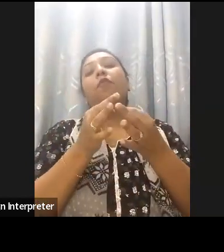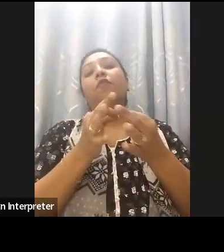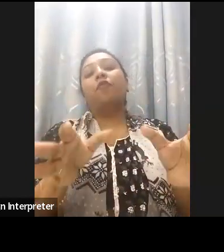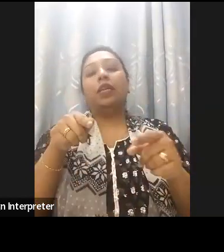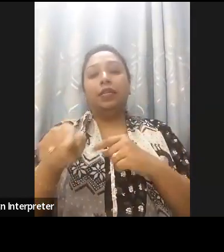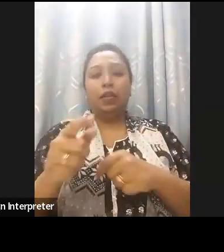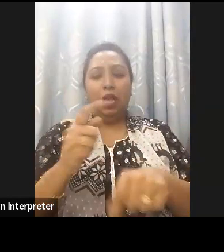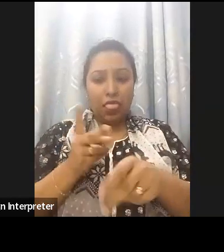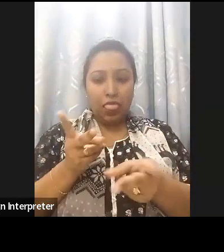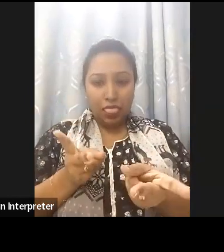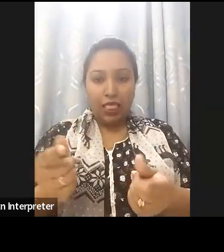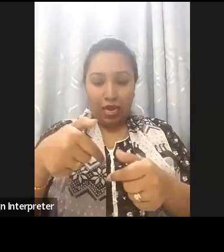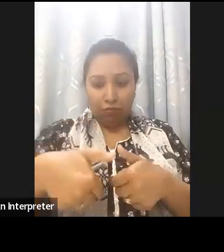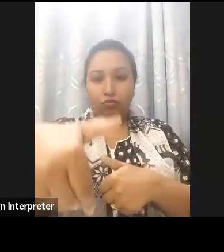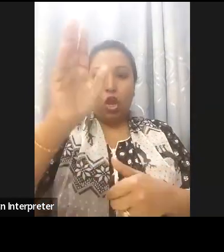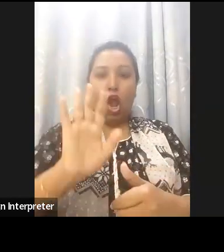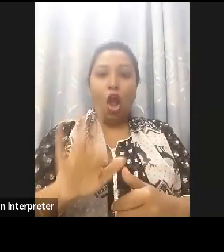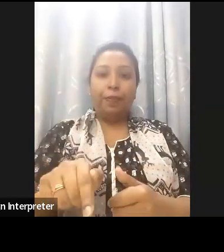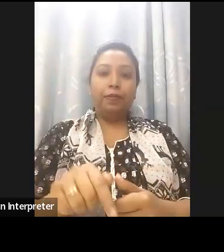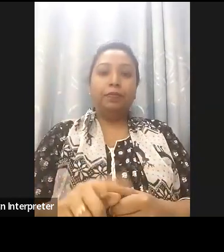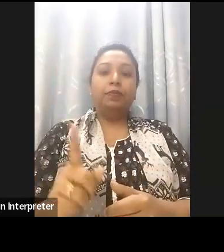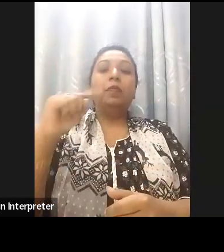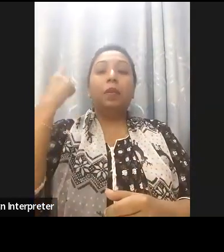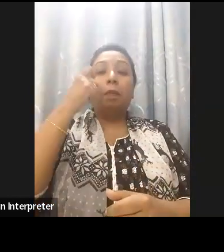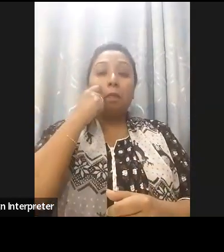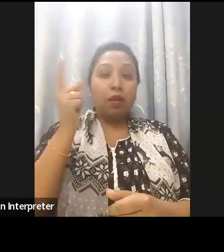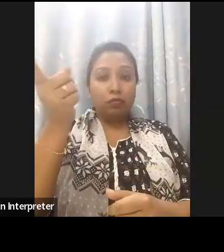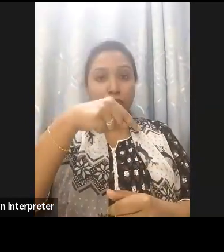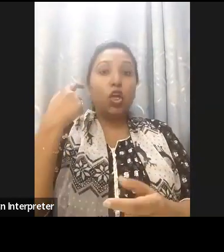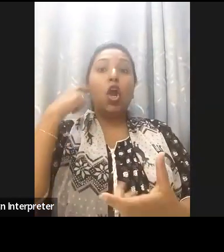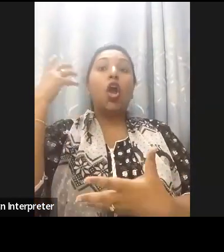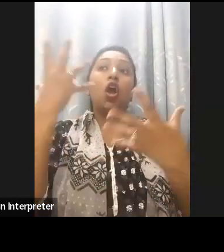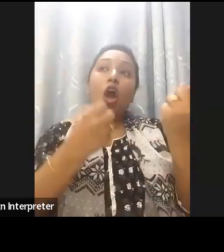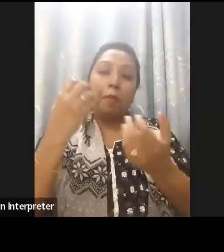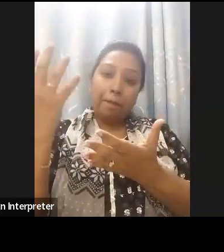soon because already people can get information by calling but we are trying to and we